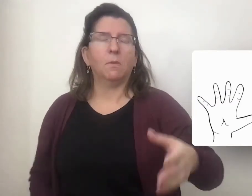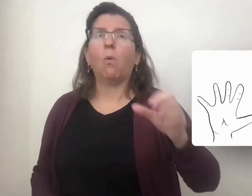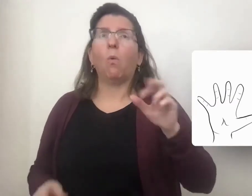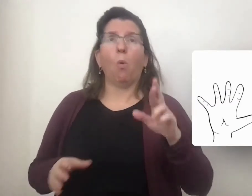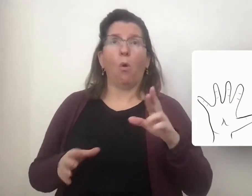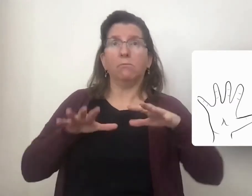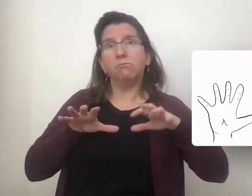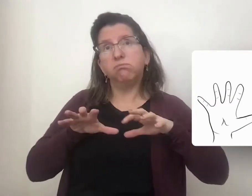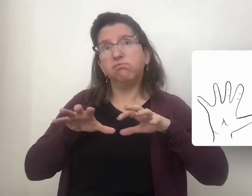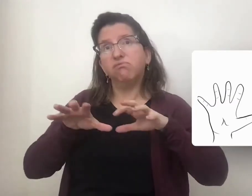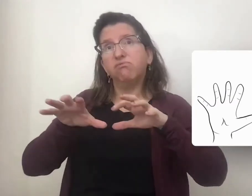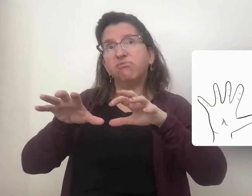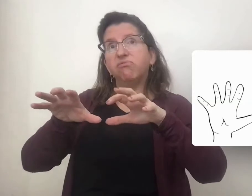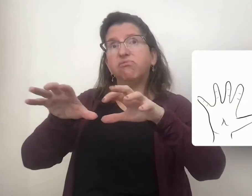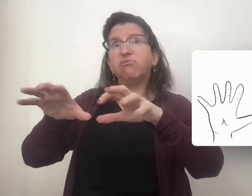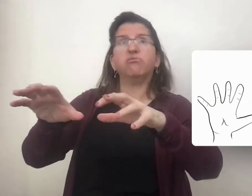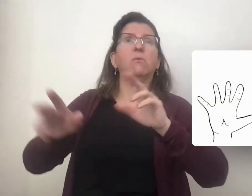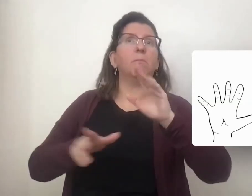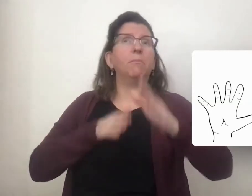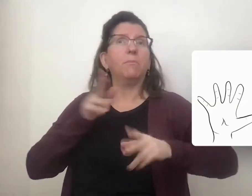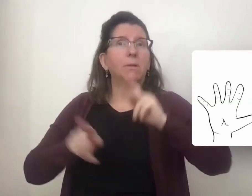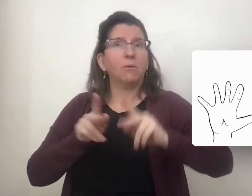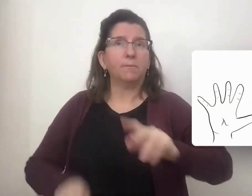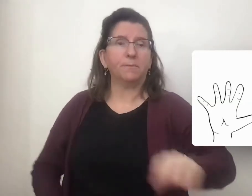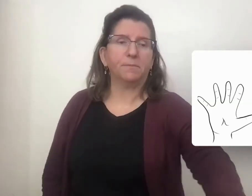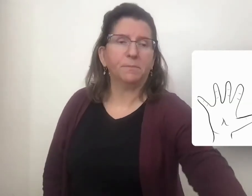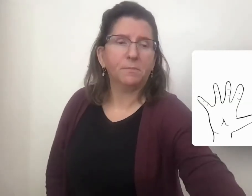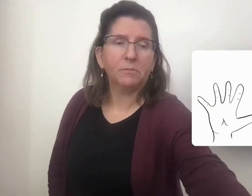The people or animals, in this case, are moving forward - - moving away from me.